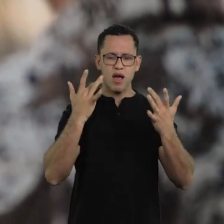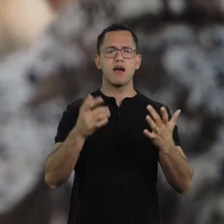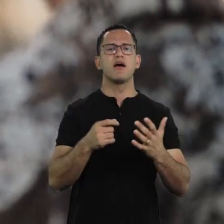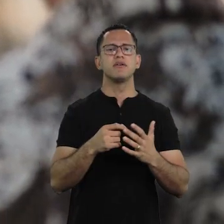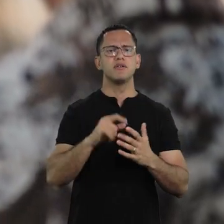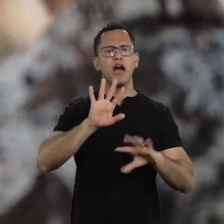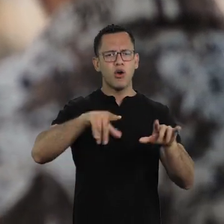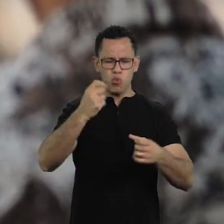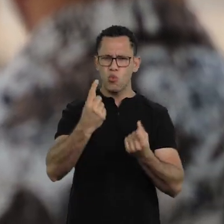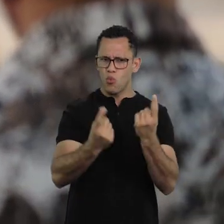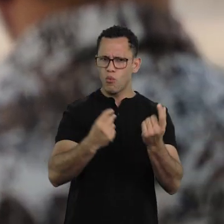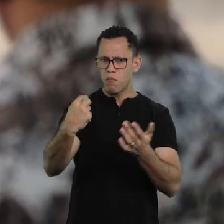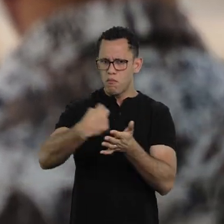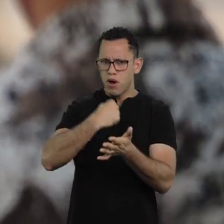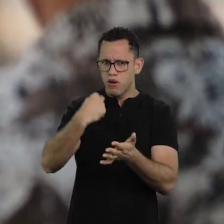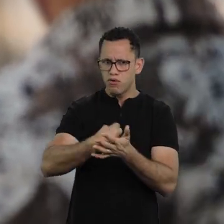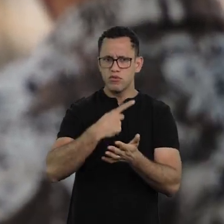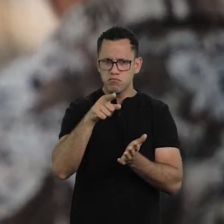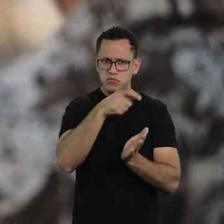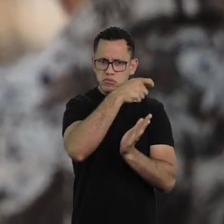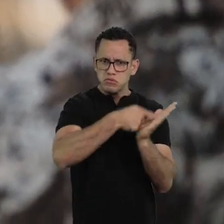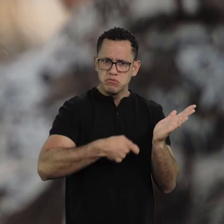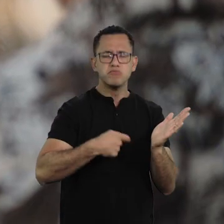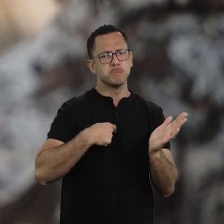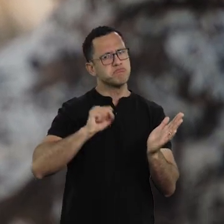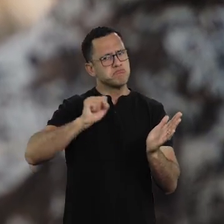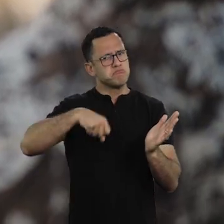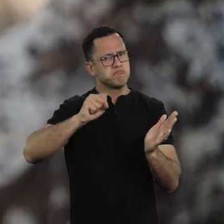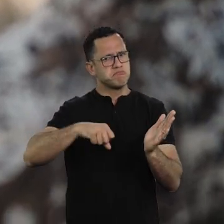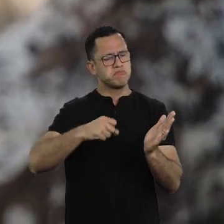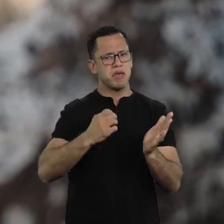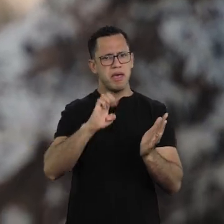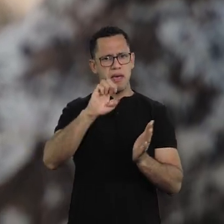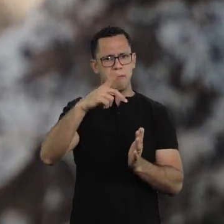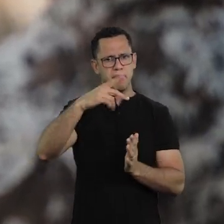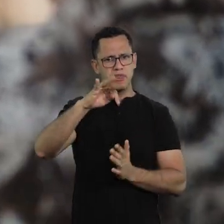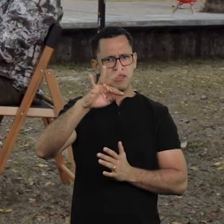people say, “Have you been writing in the pandemic?", I have, I have already written my epitaph.